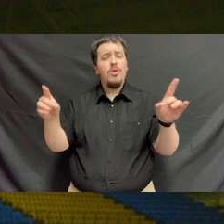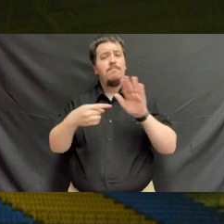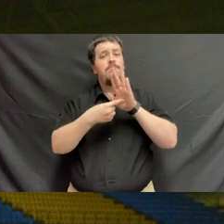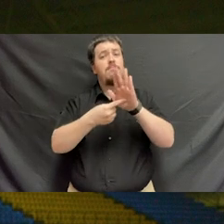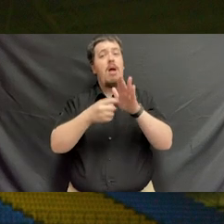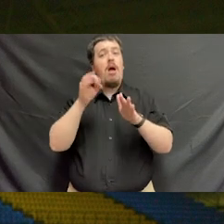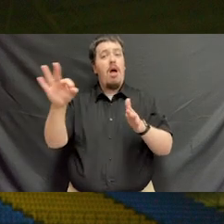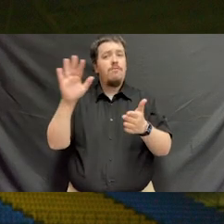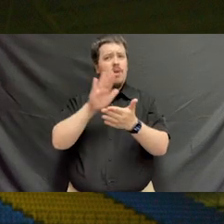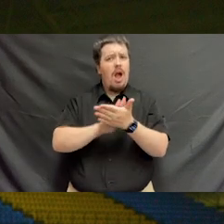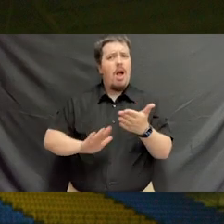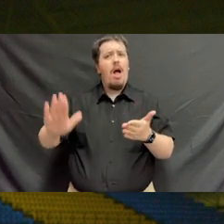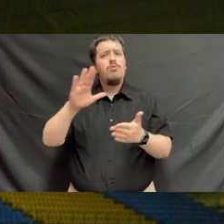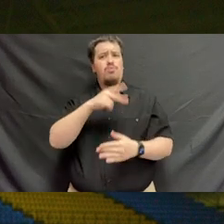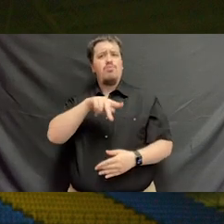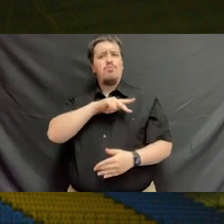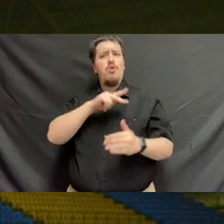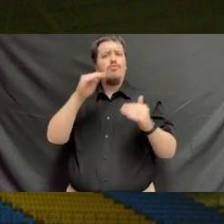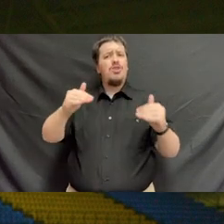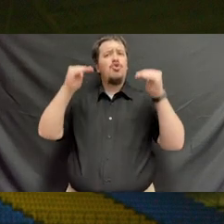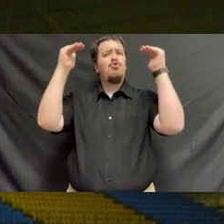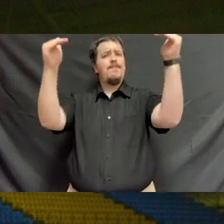that are symbolic of academic and personal achievement.